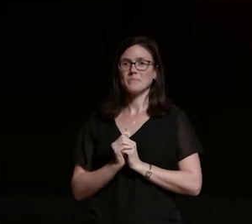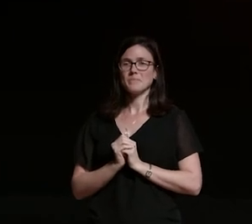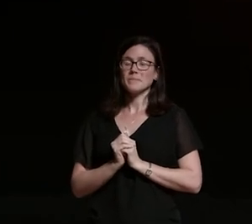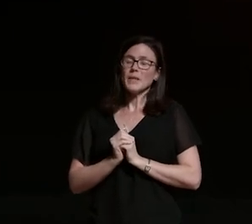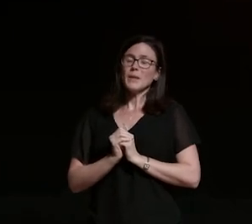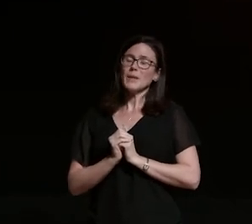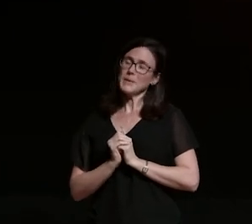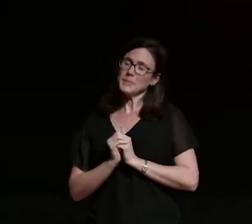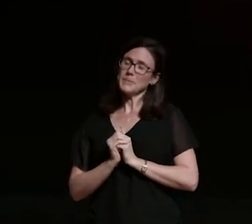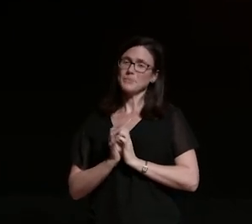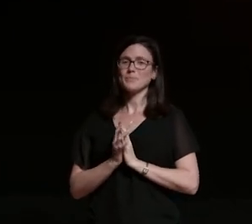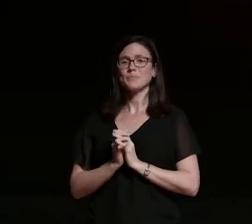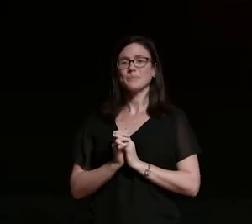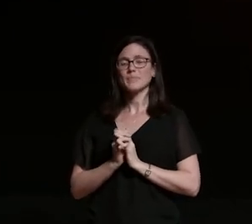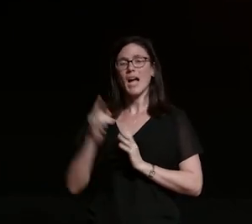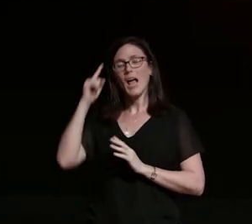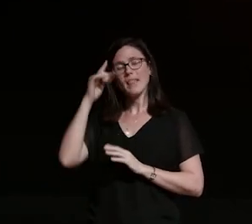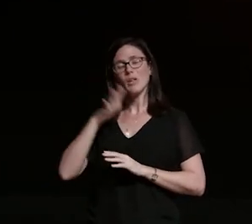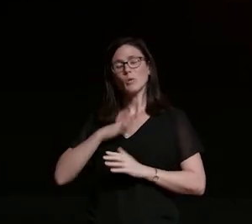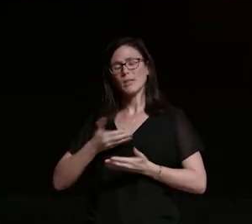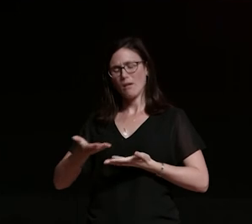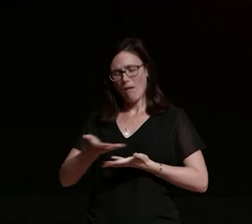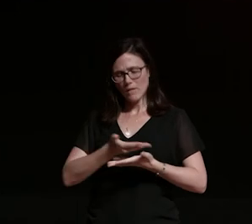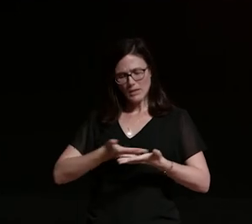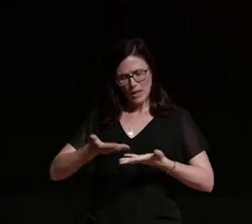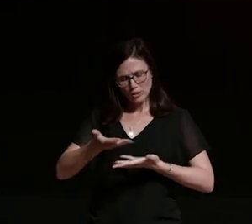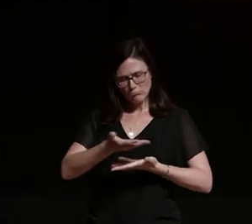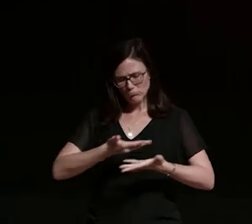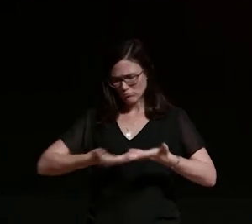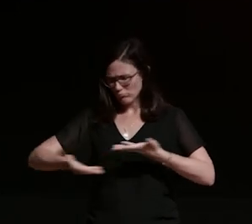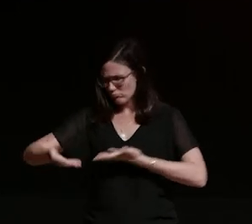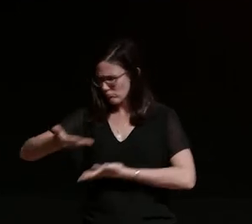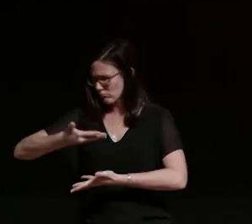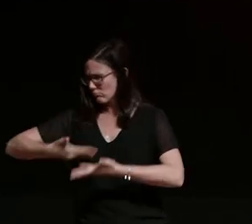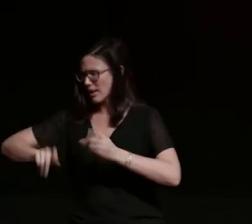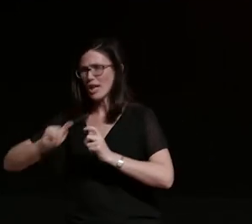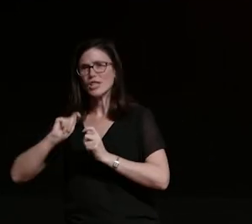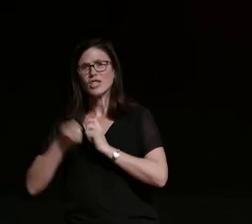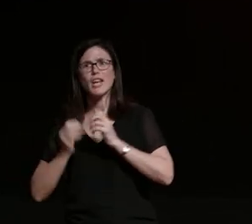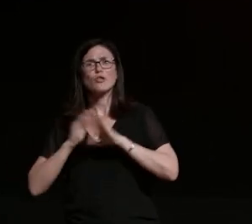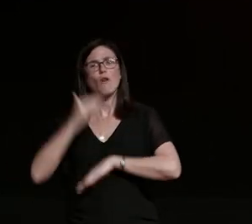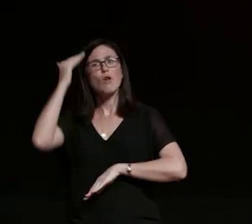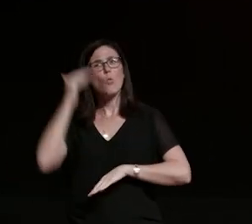i think we need to be changing the conversations around women riding bikes because until we see